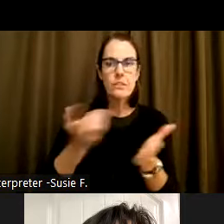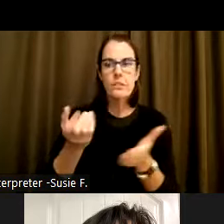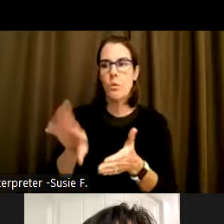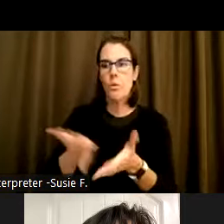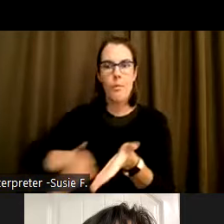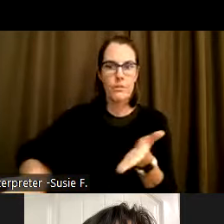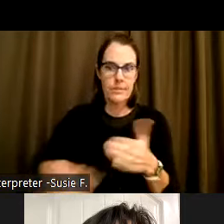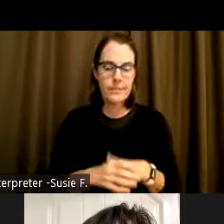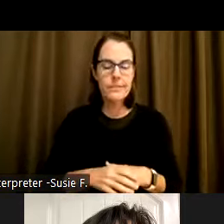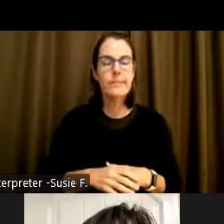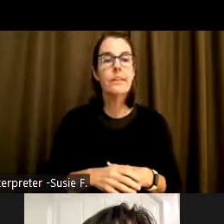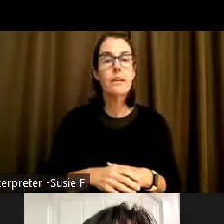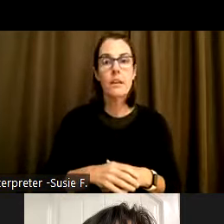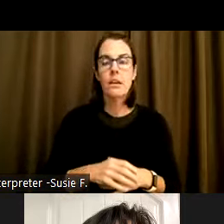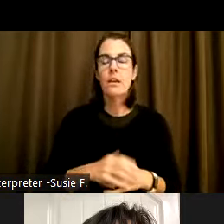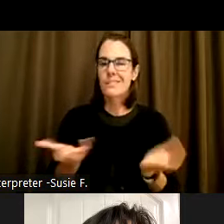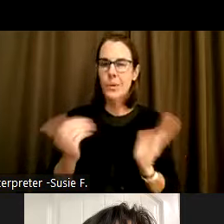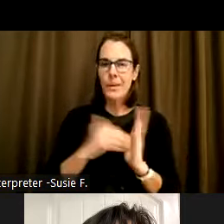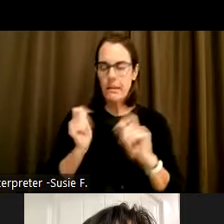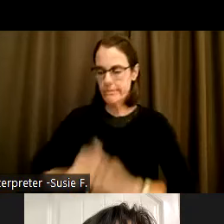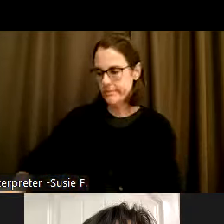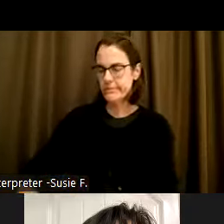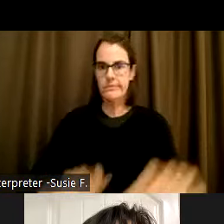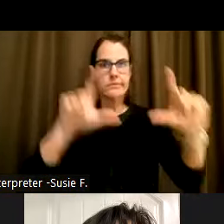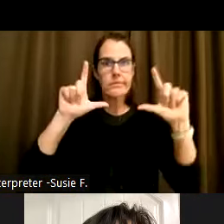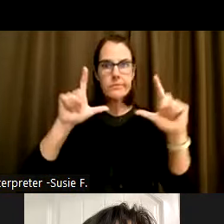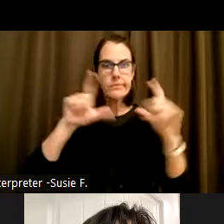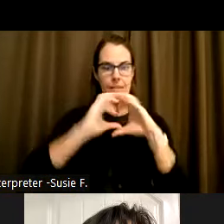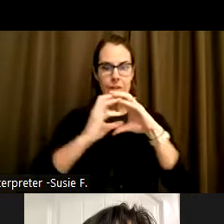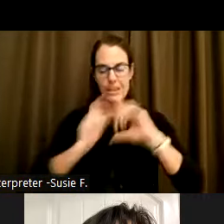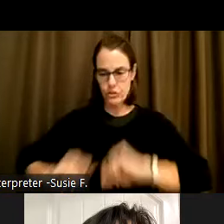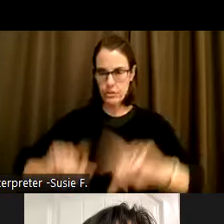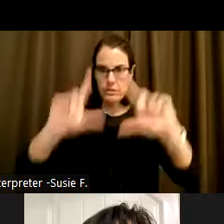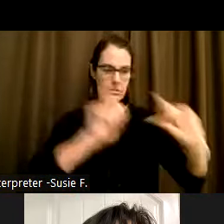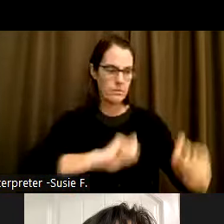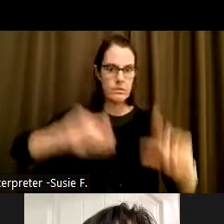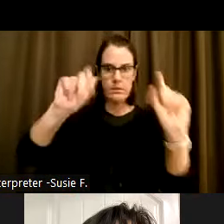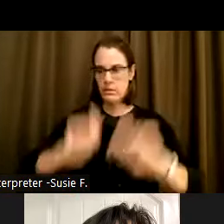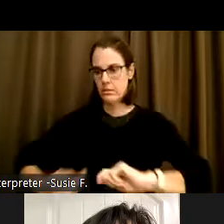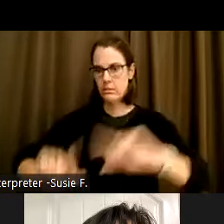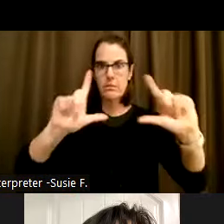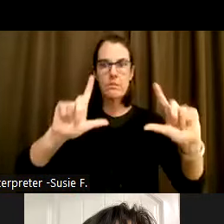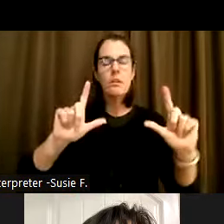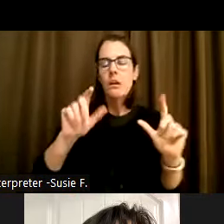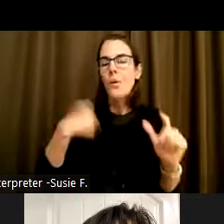By looking through this lens of intersectionality, we have a better chance to understand and to help change the institutions